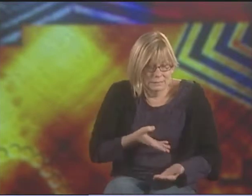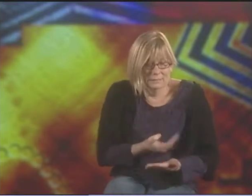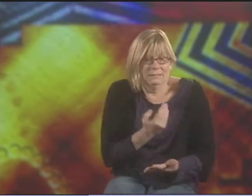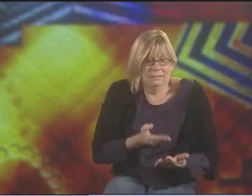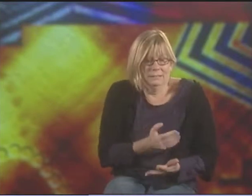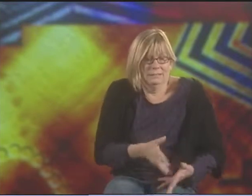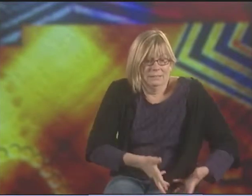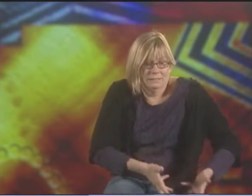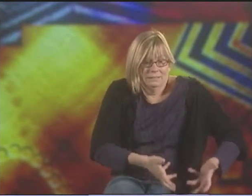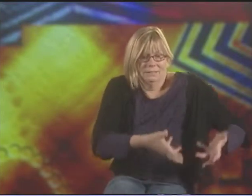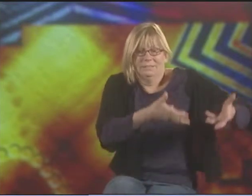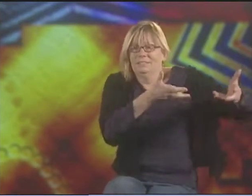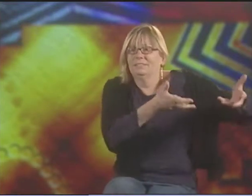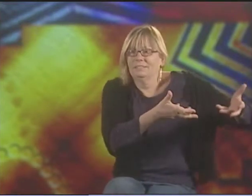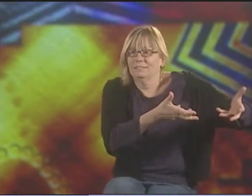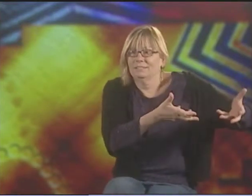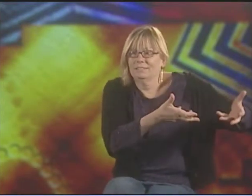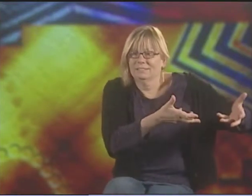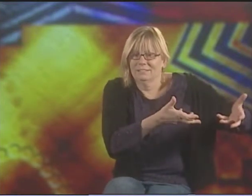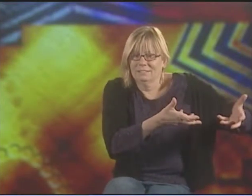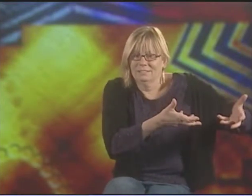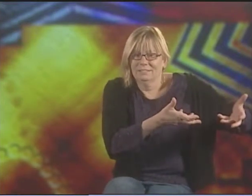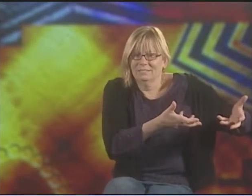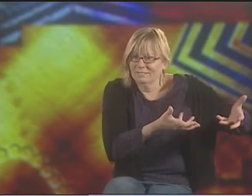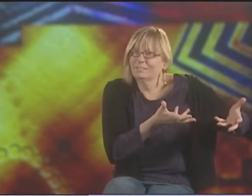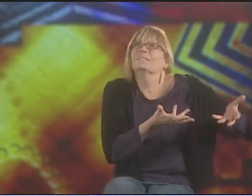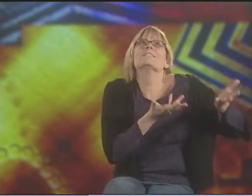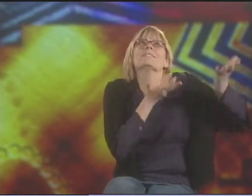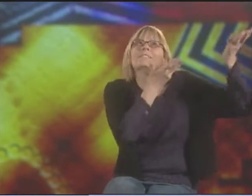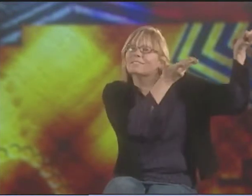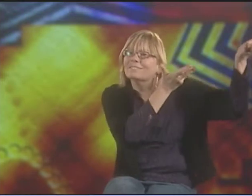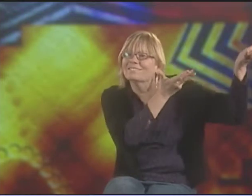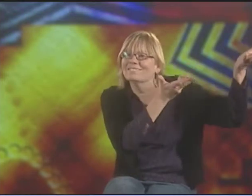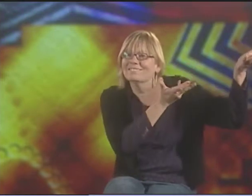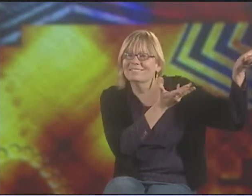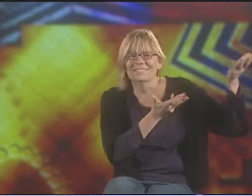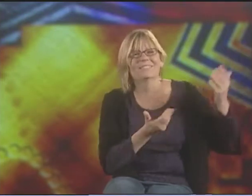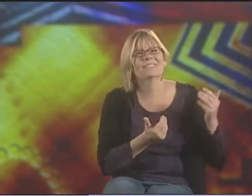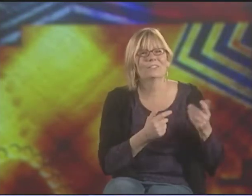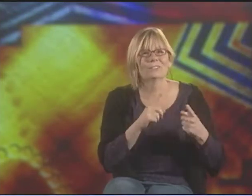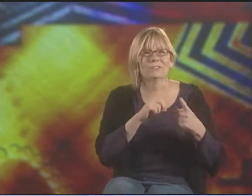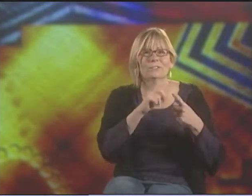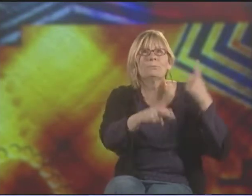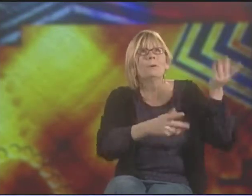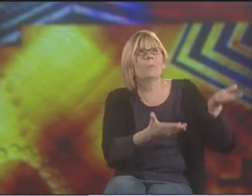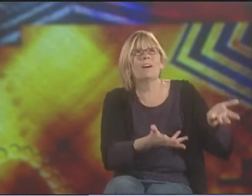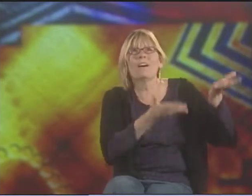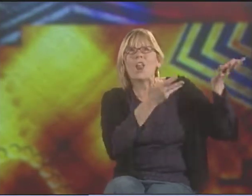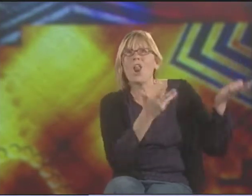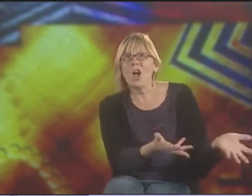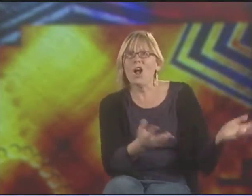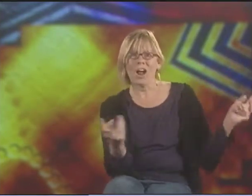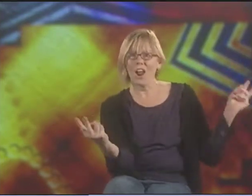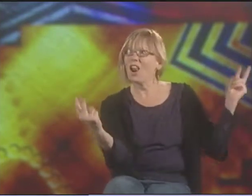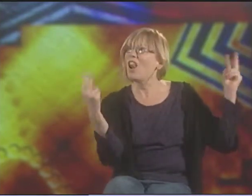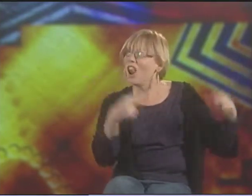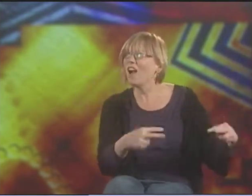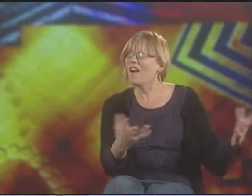THERE'S THIS SEARCH, AND THEN IT'S UNEARTHED, AND THEN IT'S CELEBRATED.